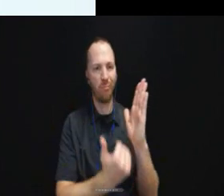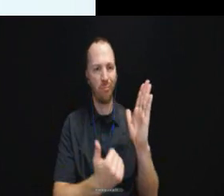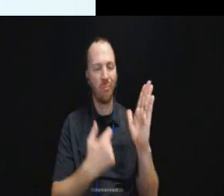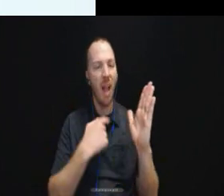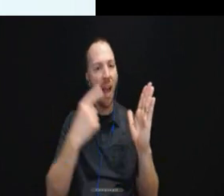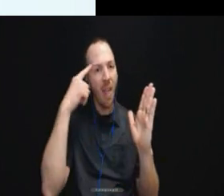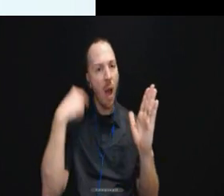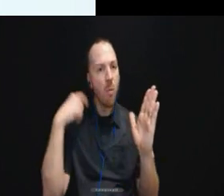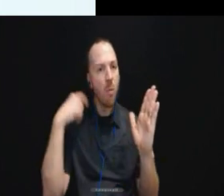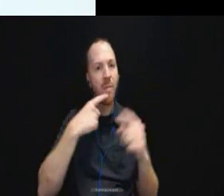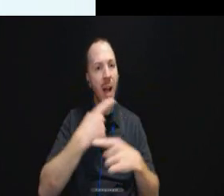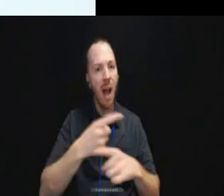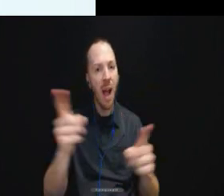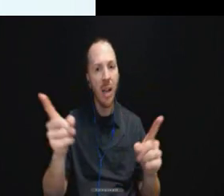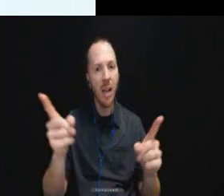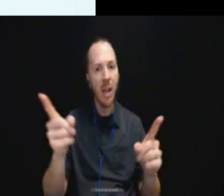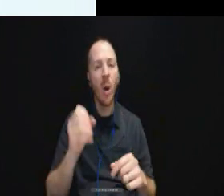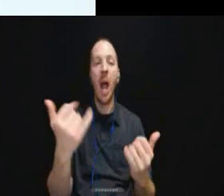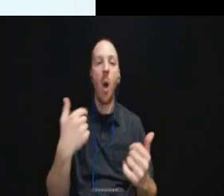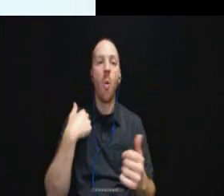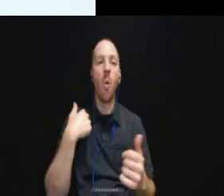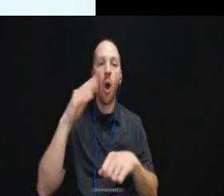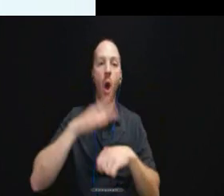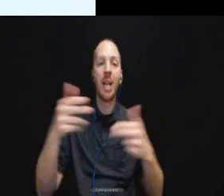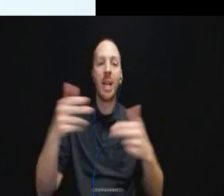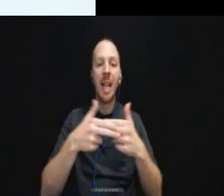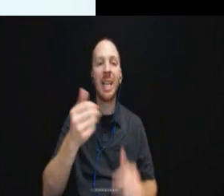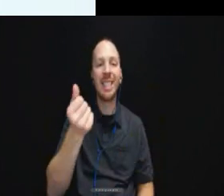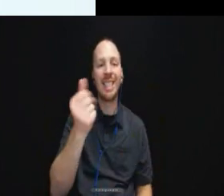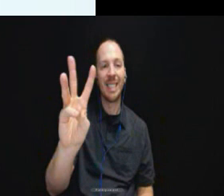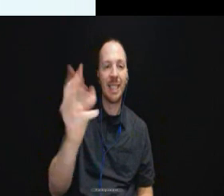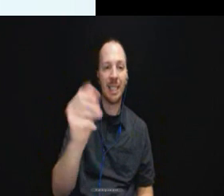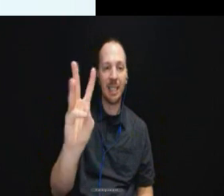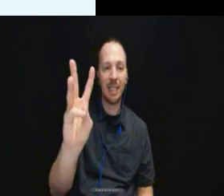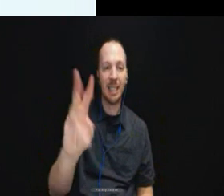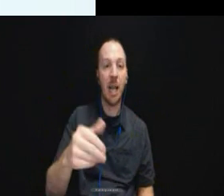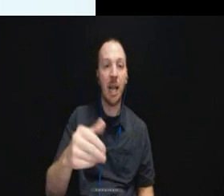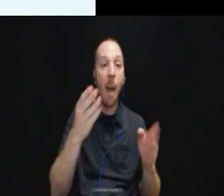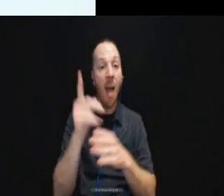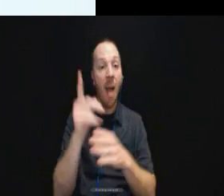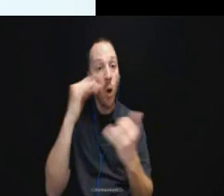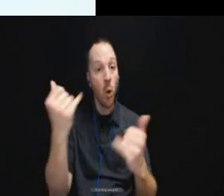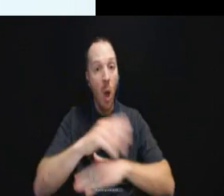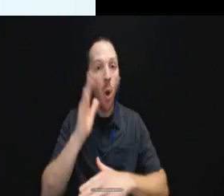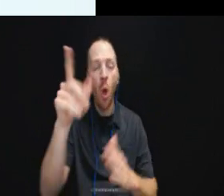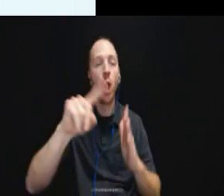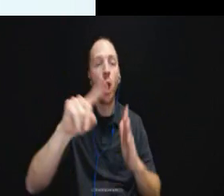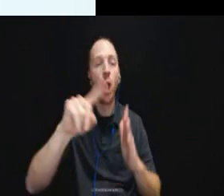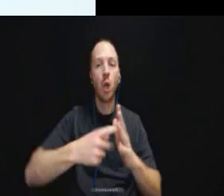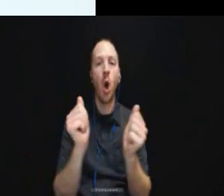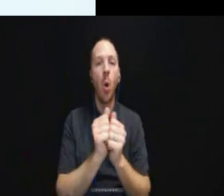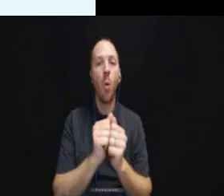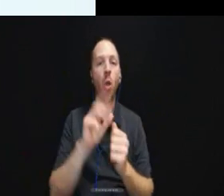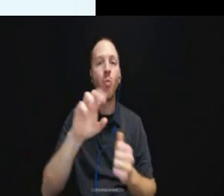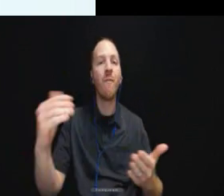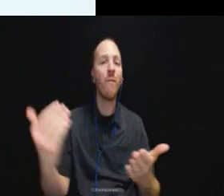We are on slide 16. We are going to start with a refresher on ADA effective communication requirements.